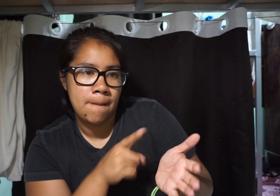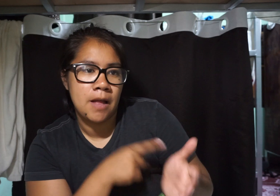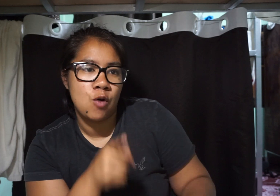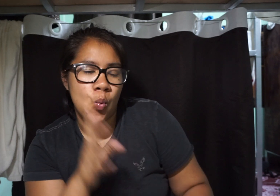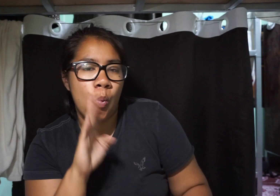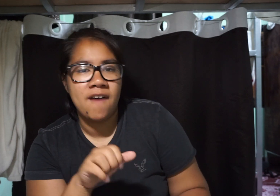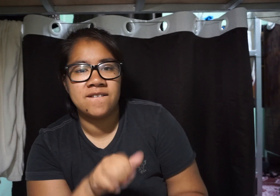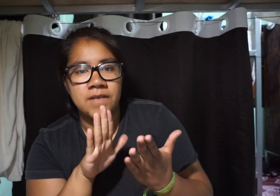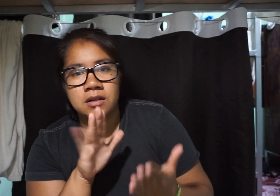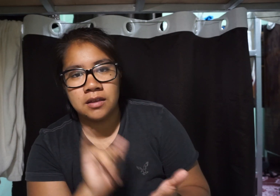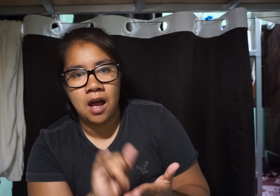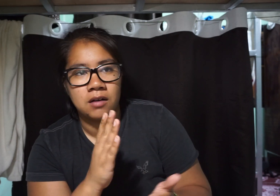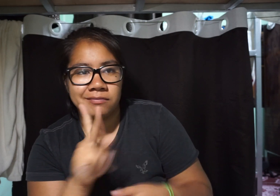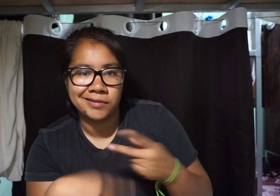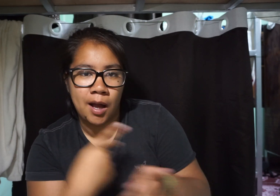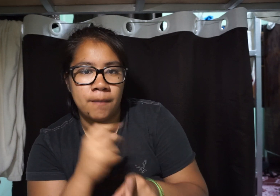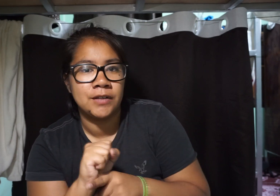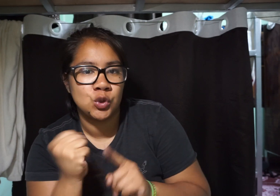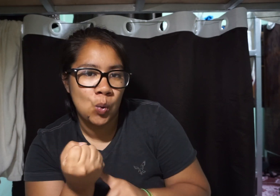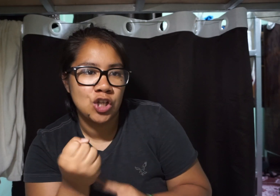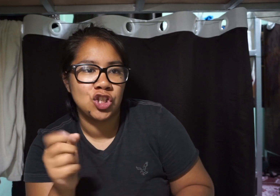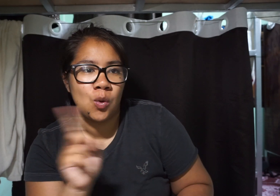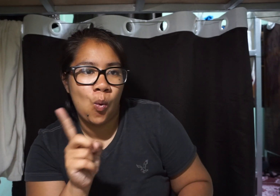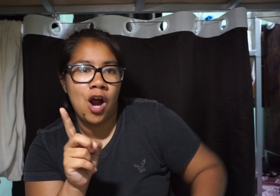Sometime you will face that type of situation